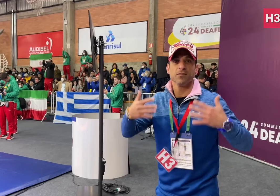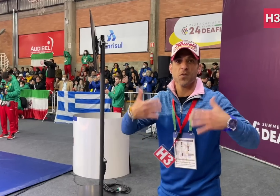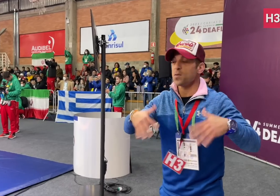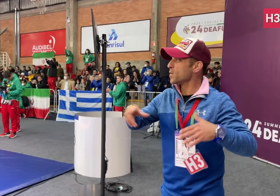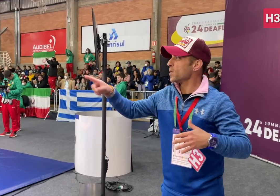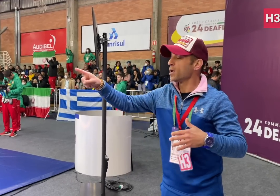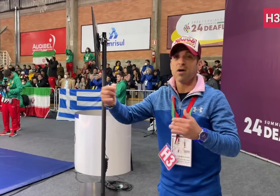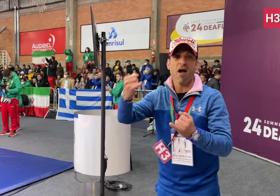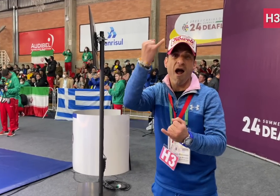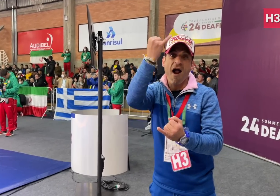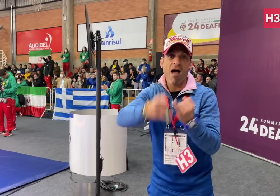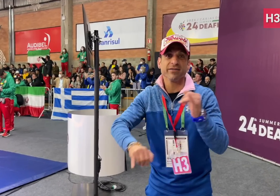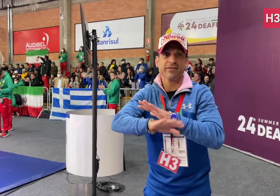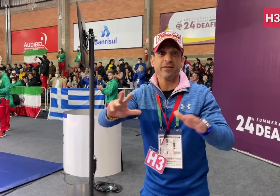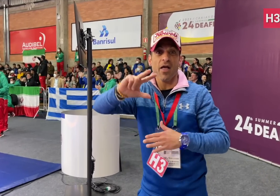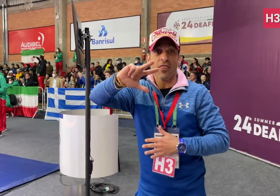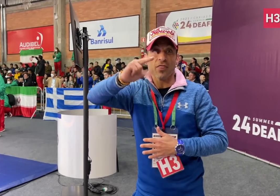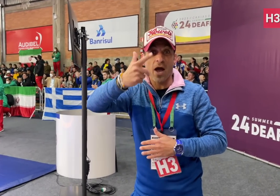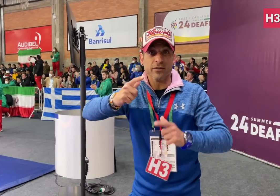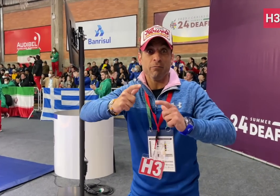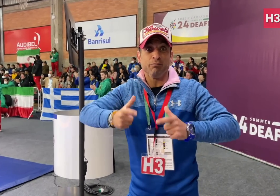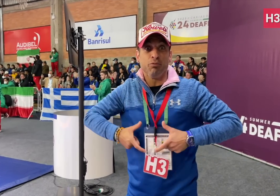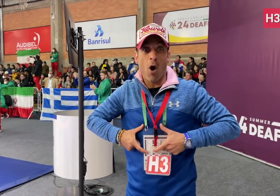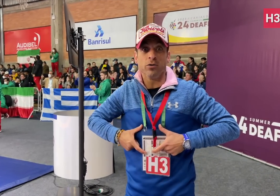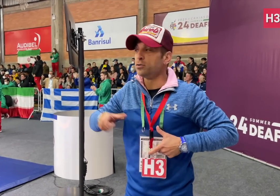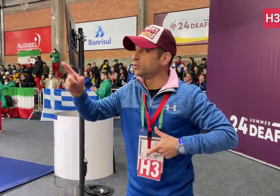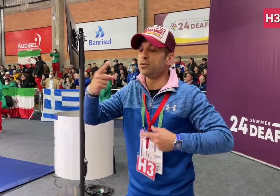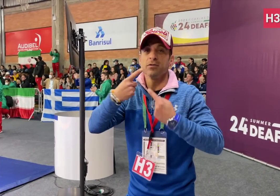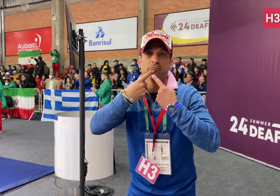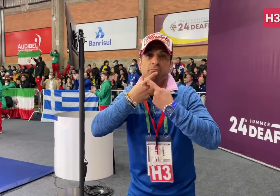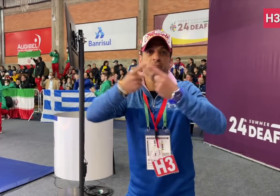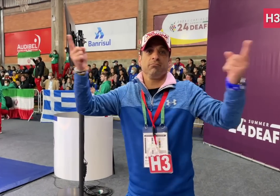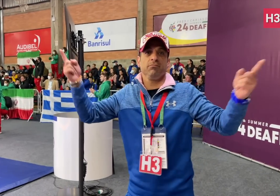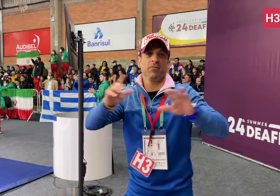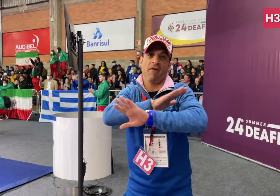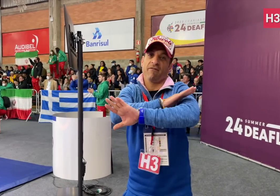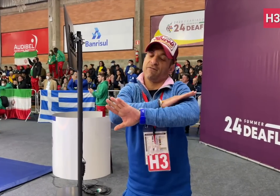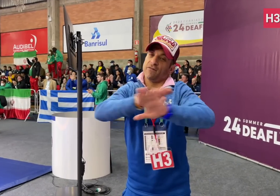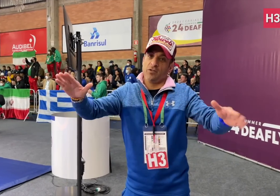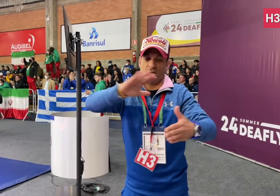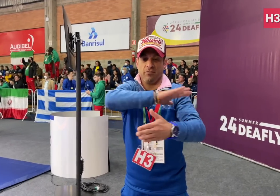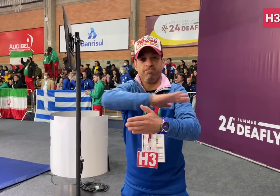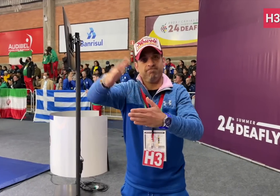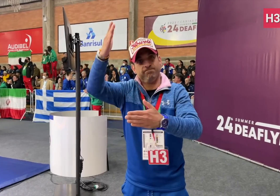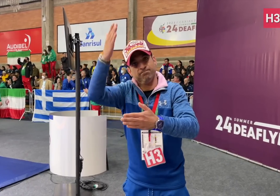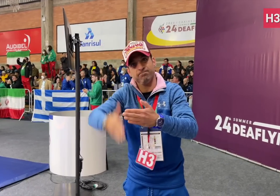It's a remarkable moment because it’s his very last match in his career. He’s just won a Bronze medal.